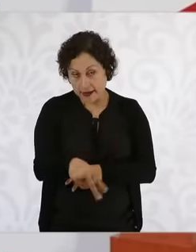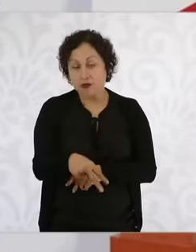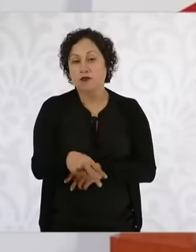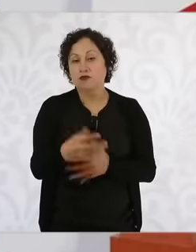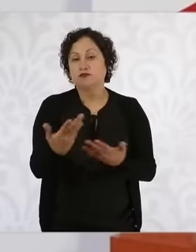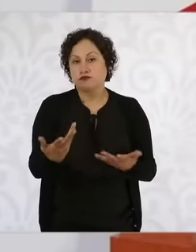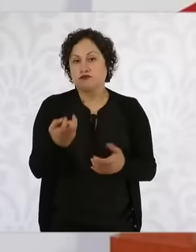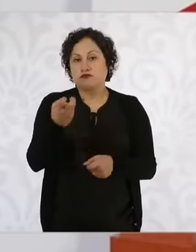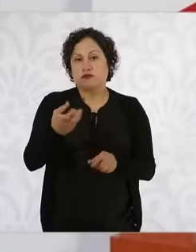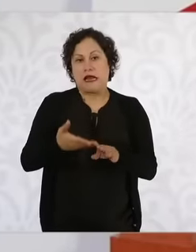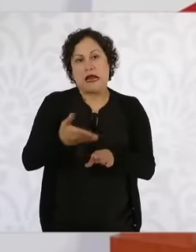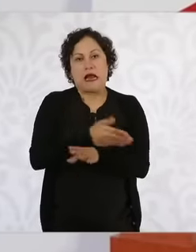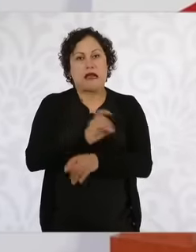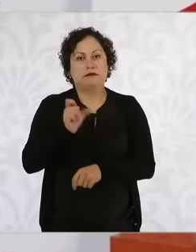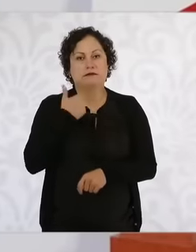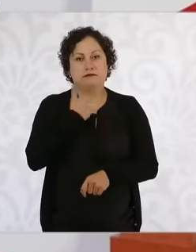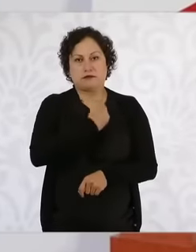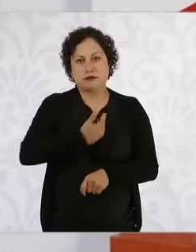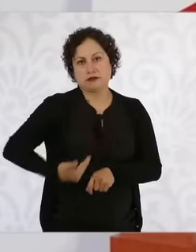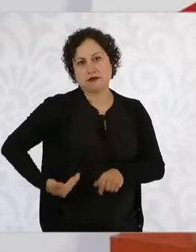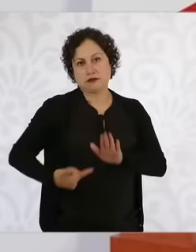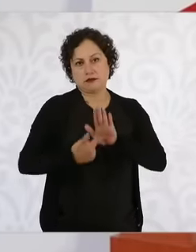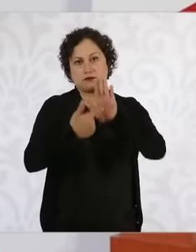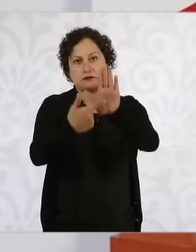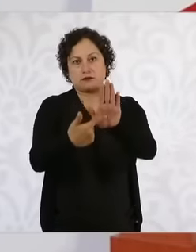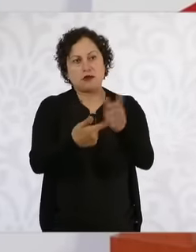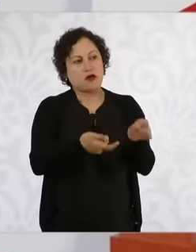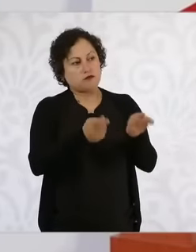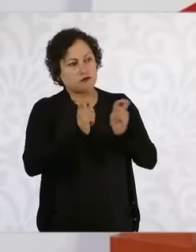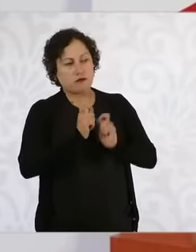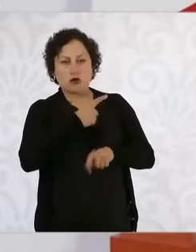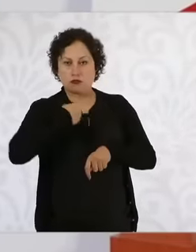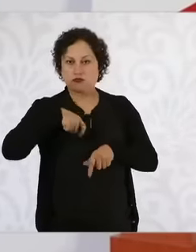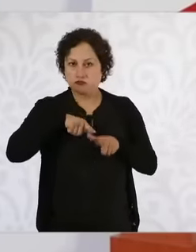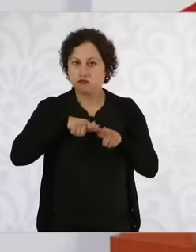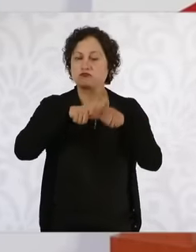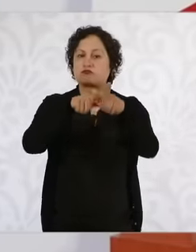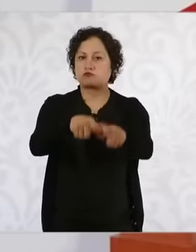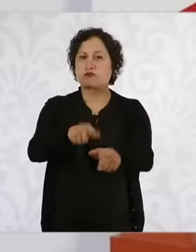to give continuity to and it is part of this program of development poles for the well-being that